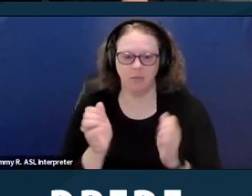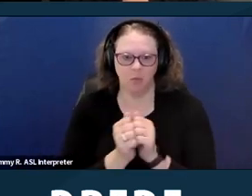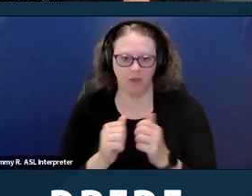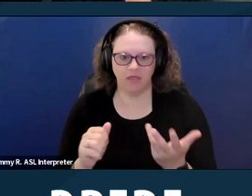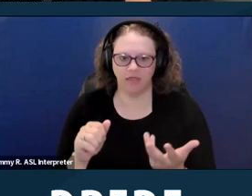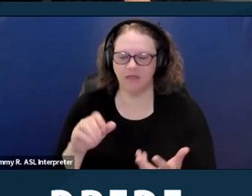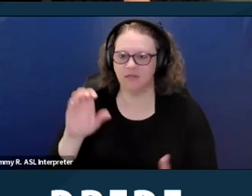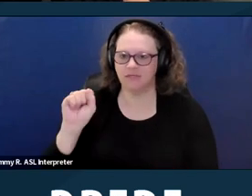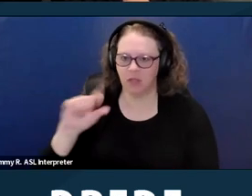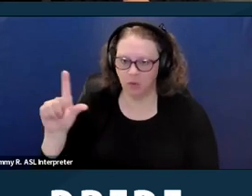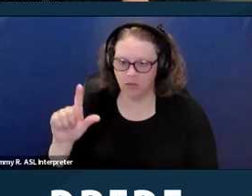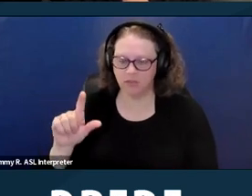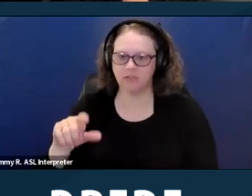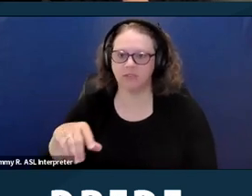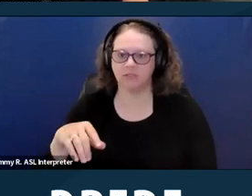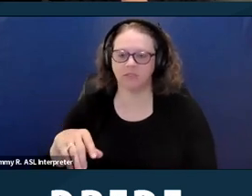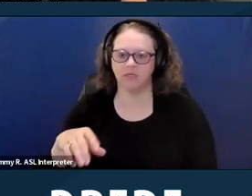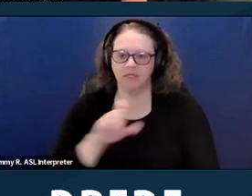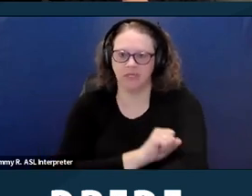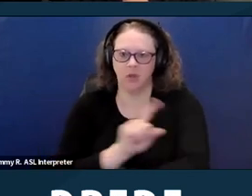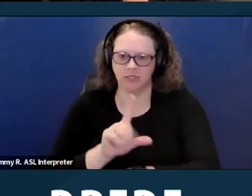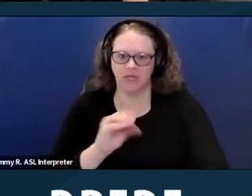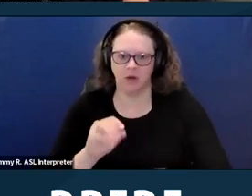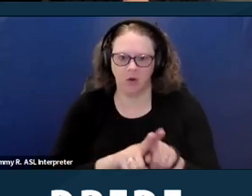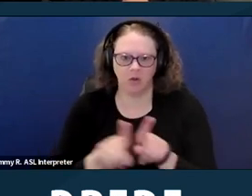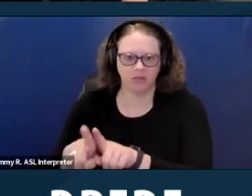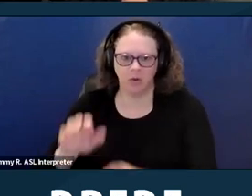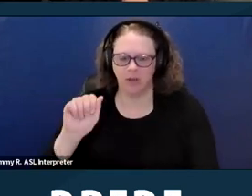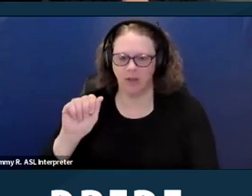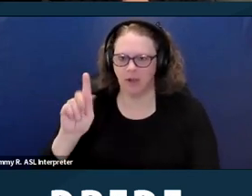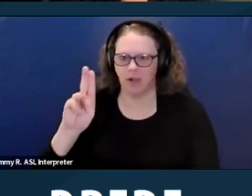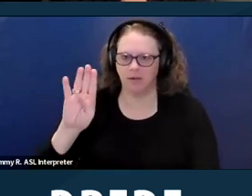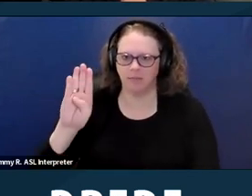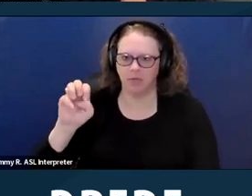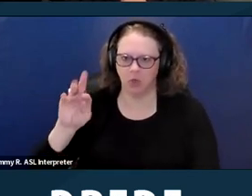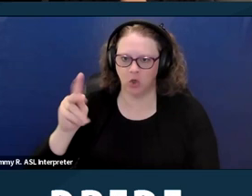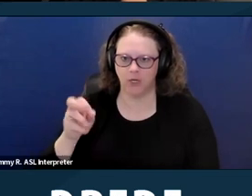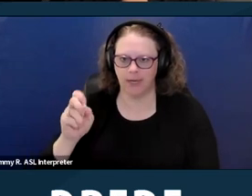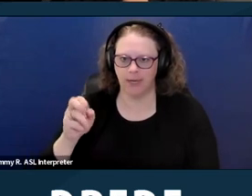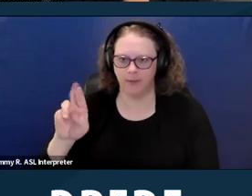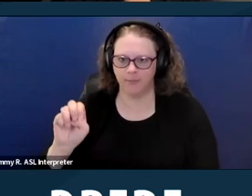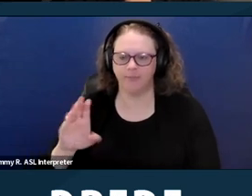for the information on state protections is also where you can obtain information about local protections.